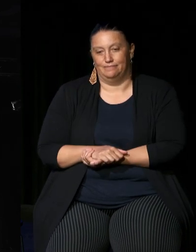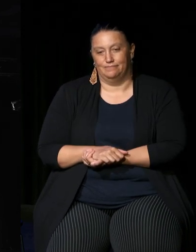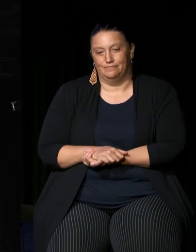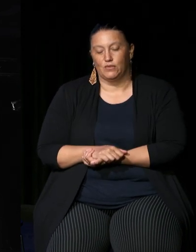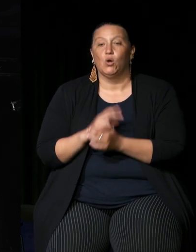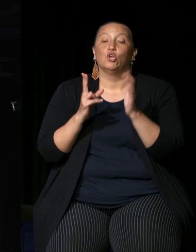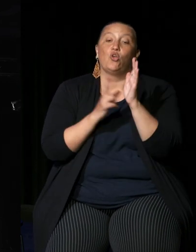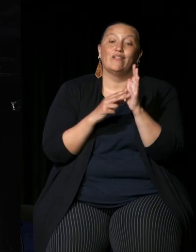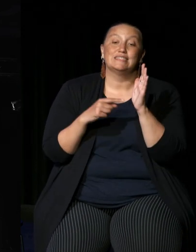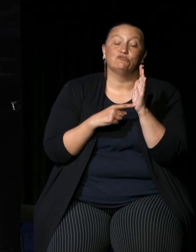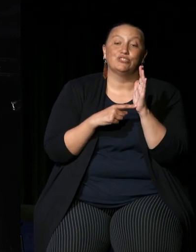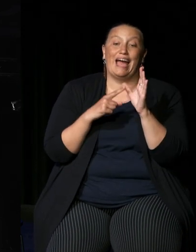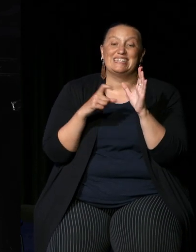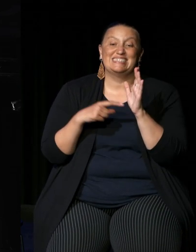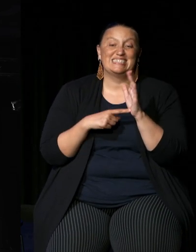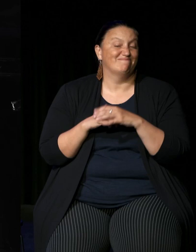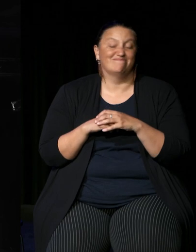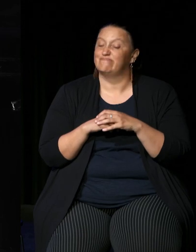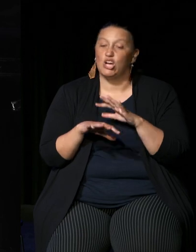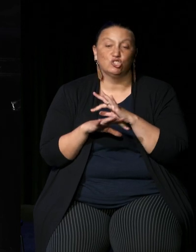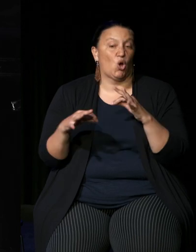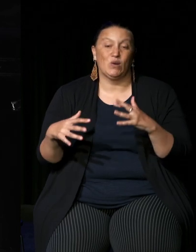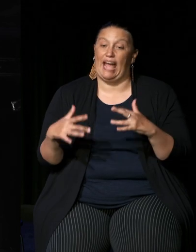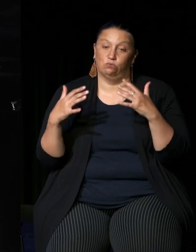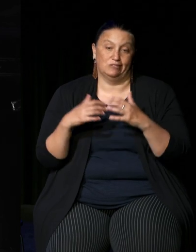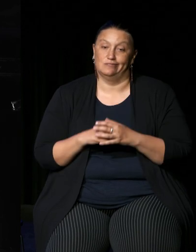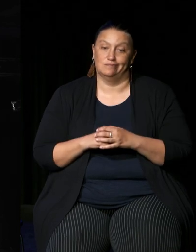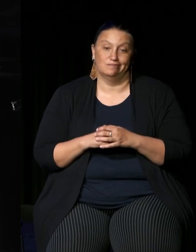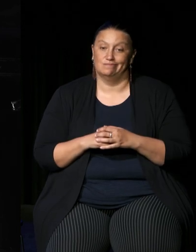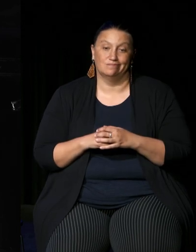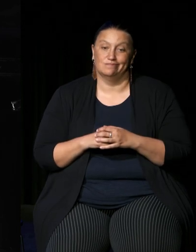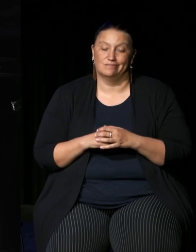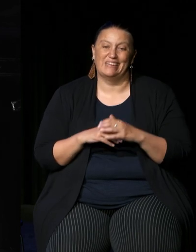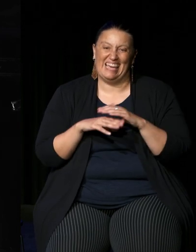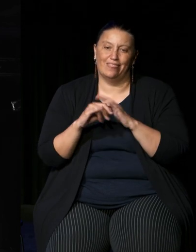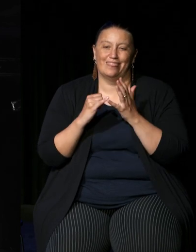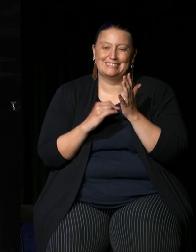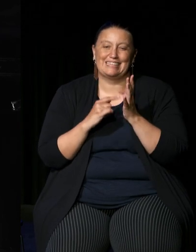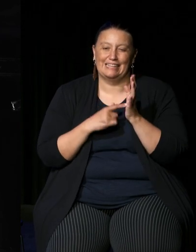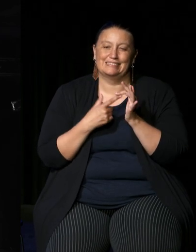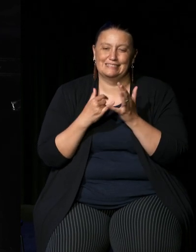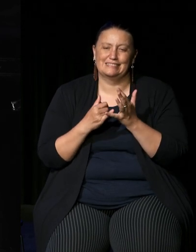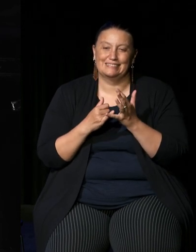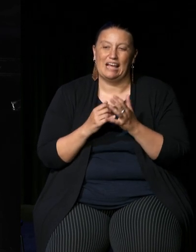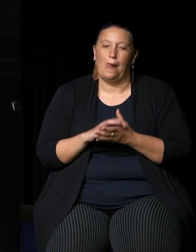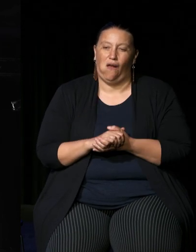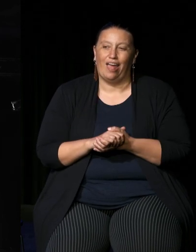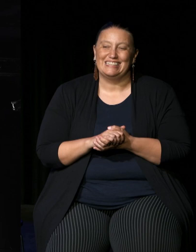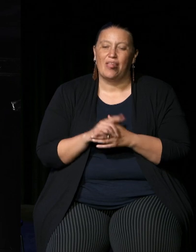the ACT don't count in that states bit so that is sort of the the tin tax of it